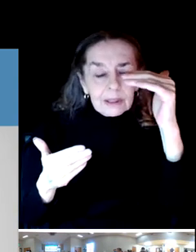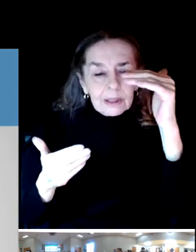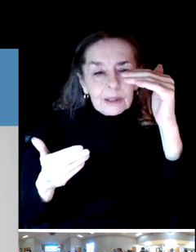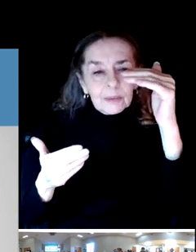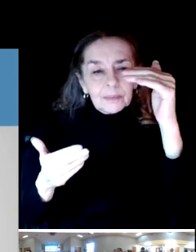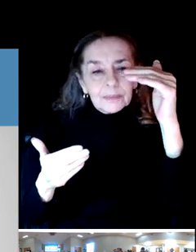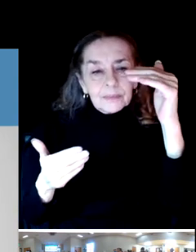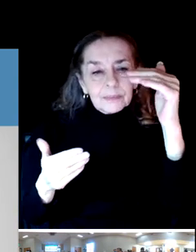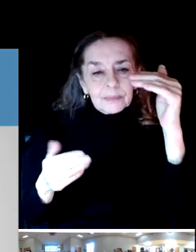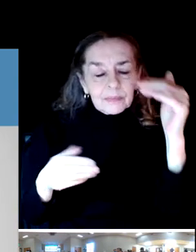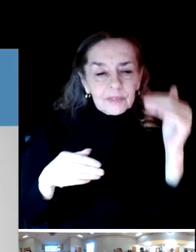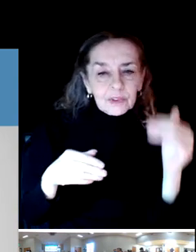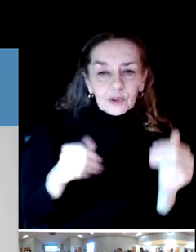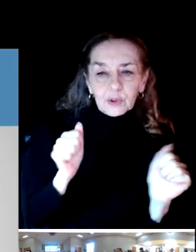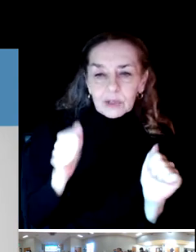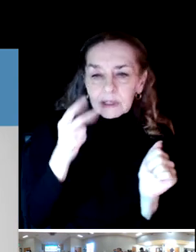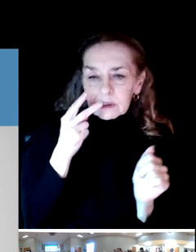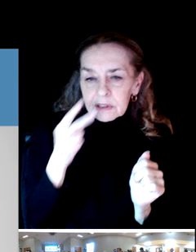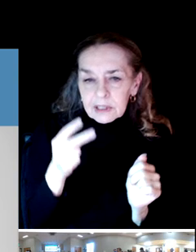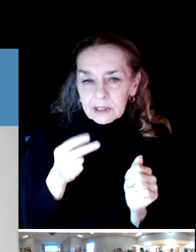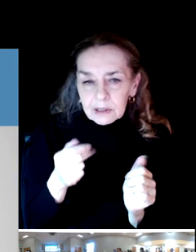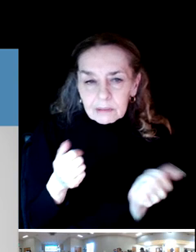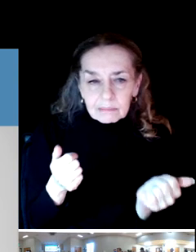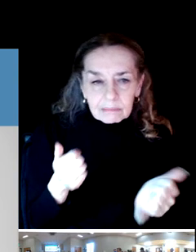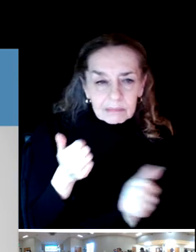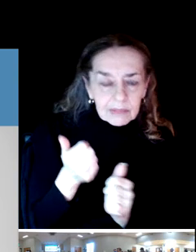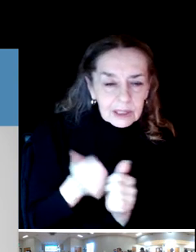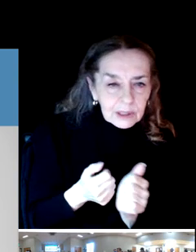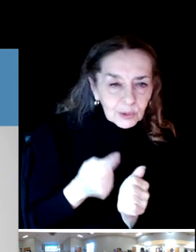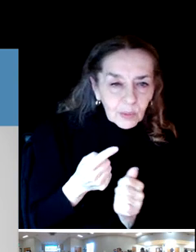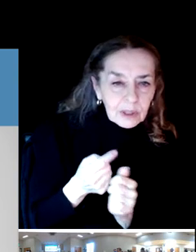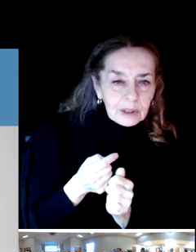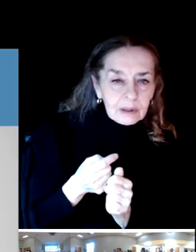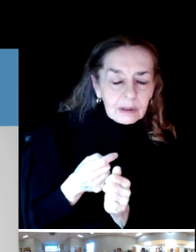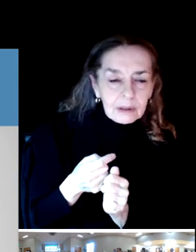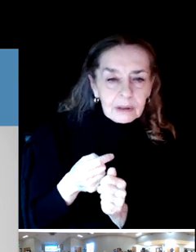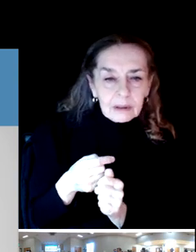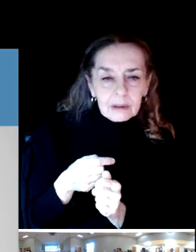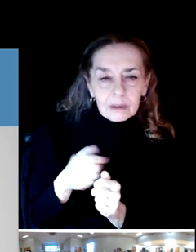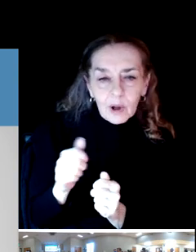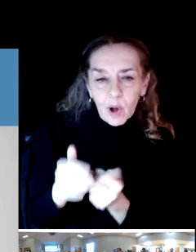at Lively Park are almost entirely good or excellent.